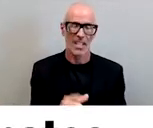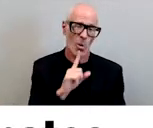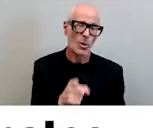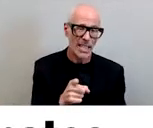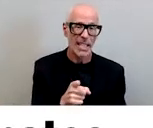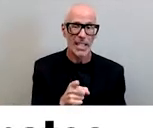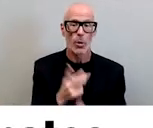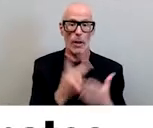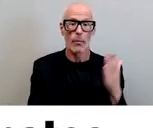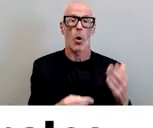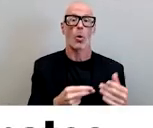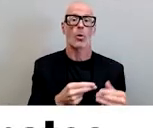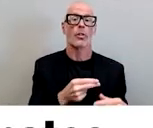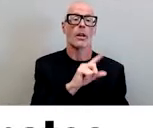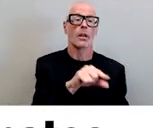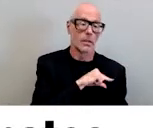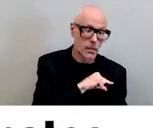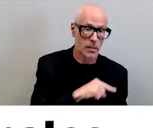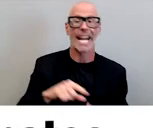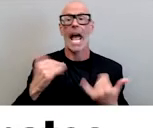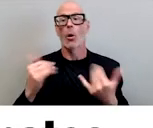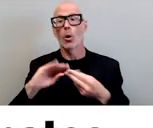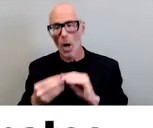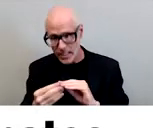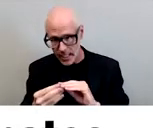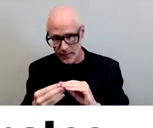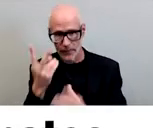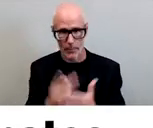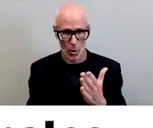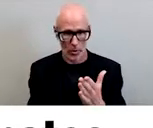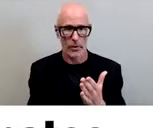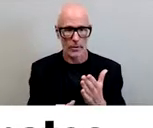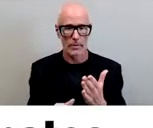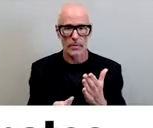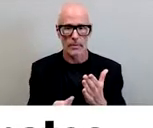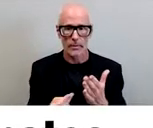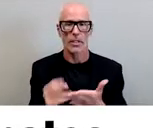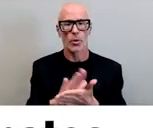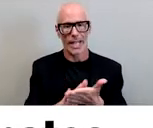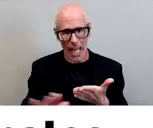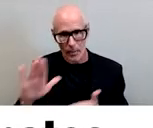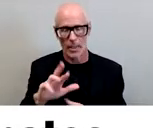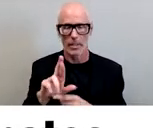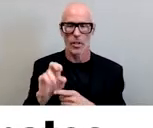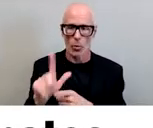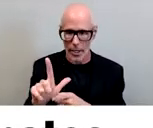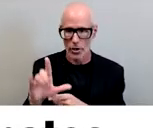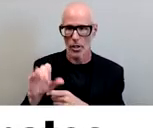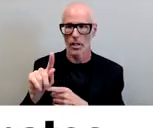qualitative and now quantitative insights into campus racial climates um all across the u.s